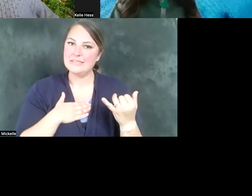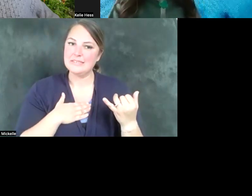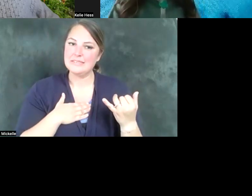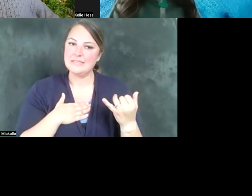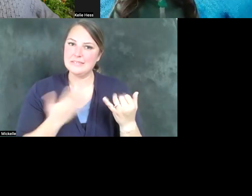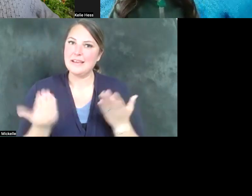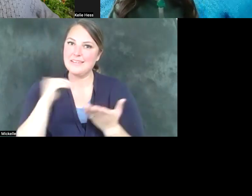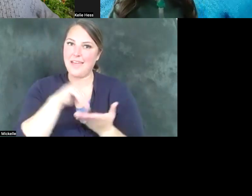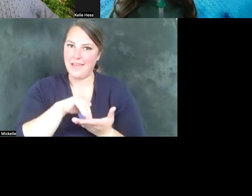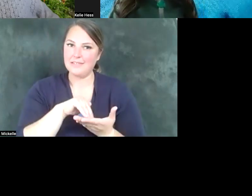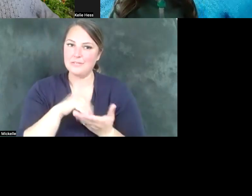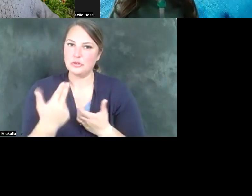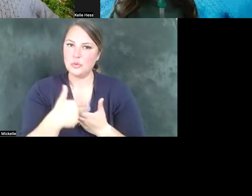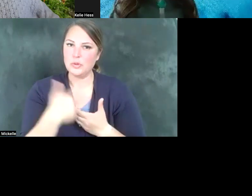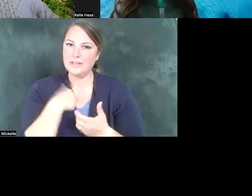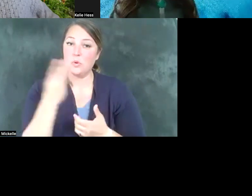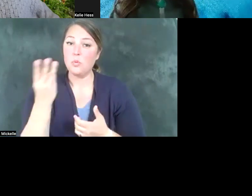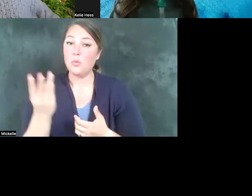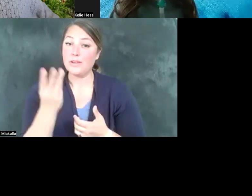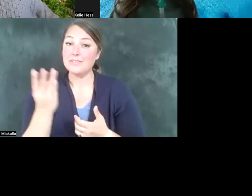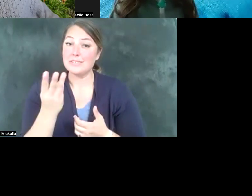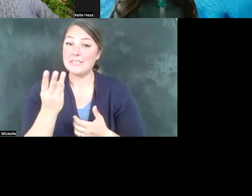on Wednesday at noon when we'll be